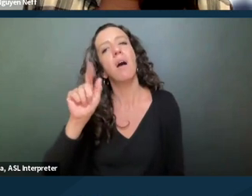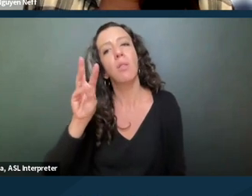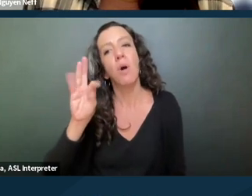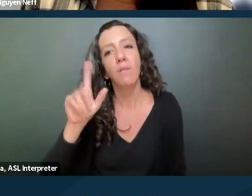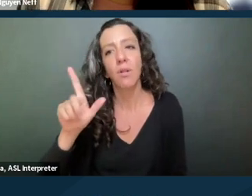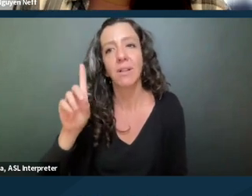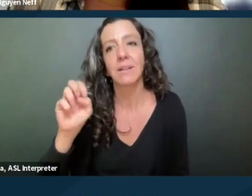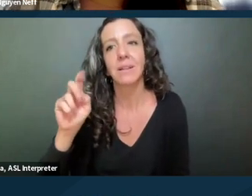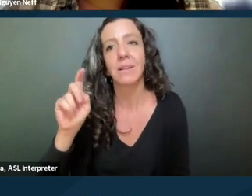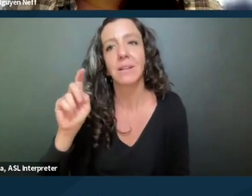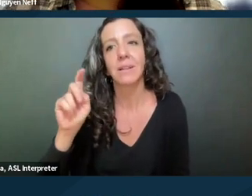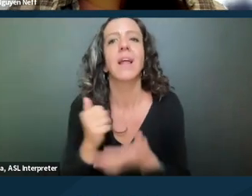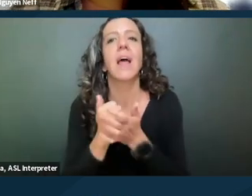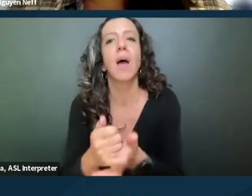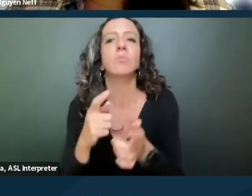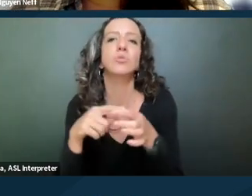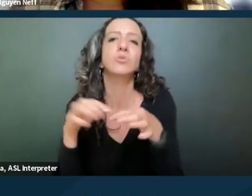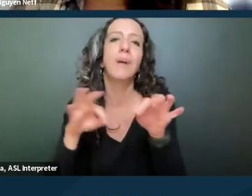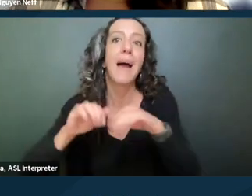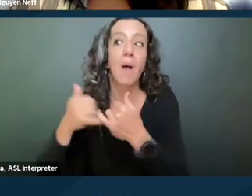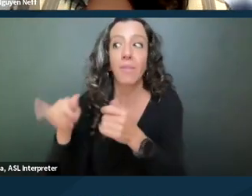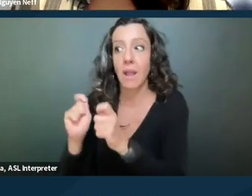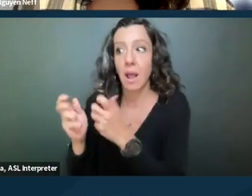how that accommodation would help keep the tenant housed,